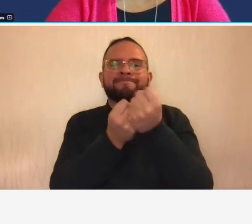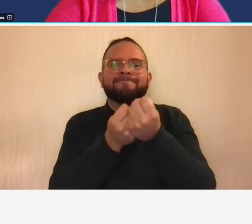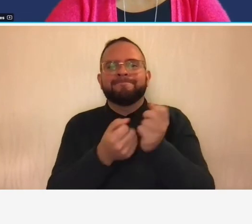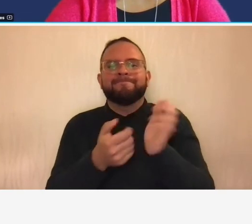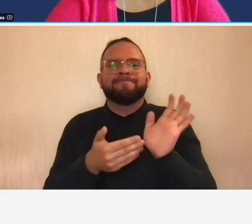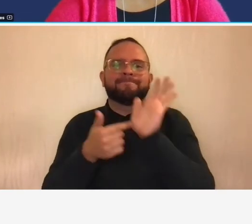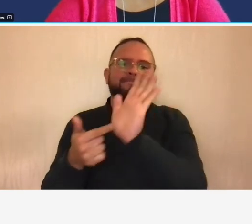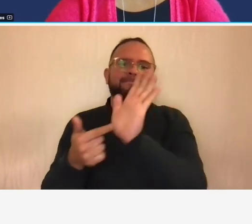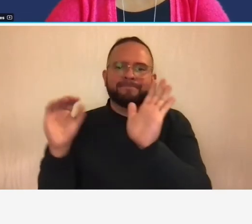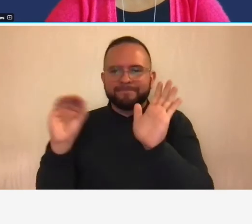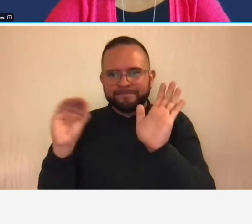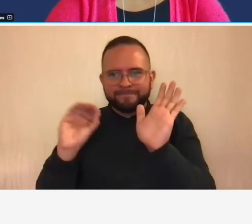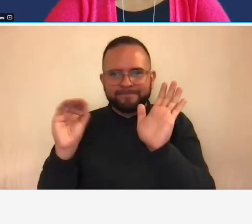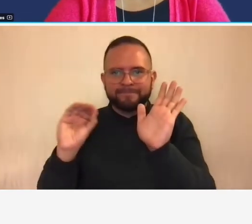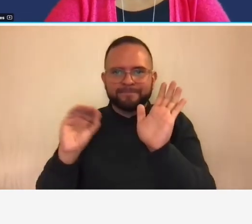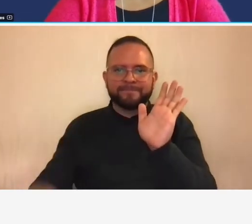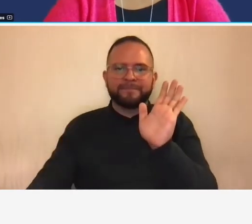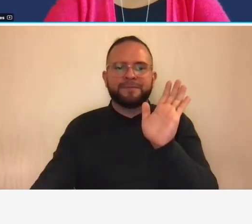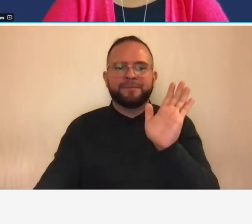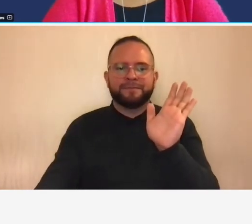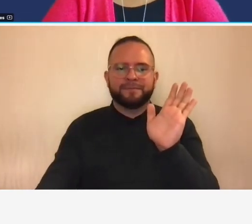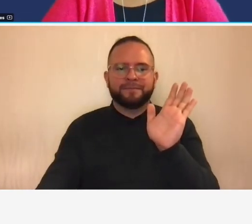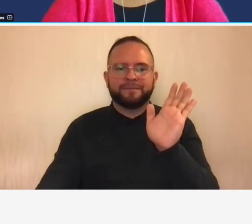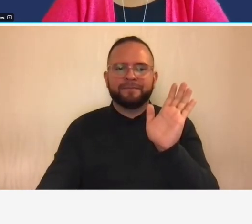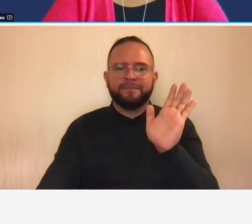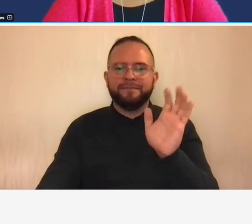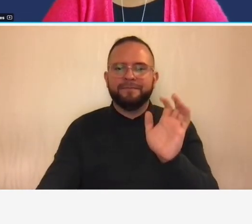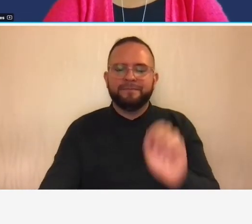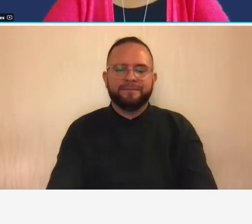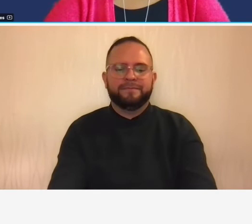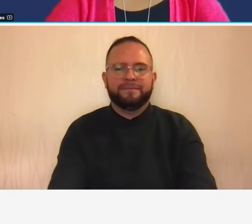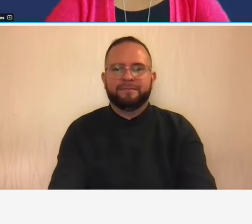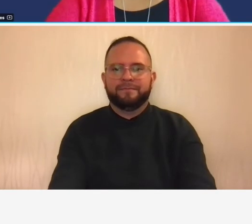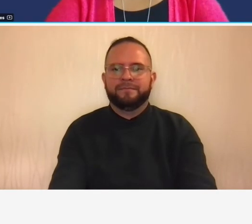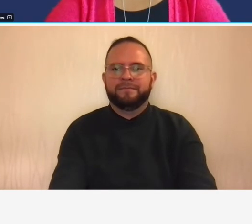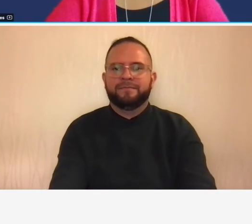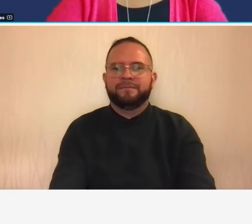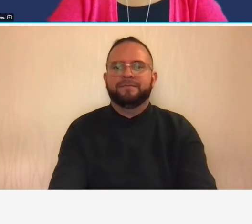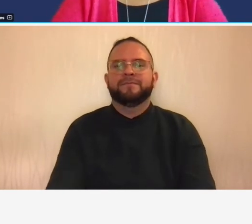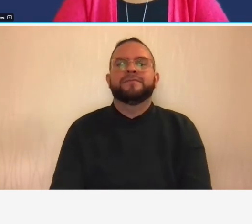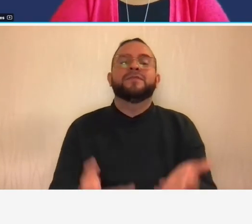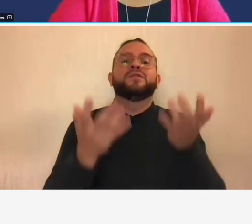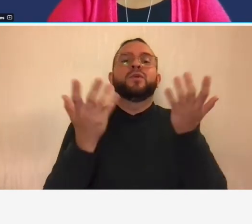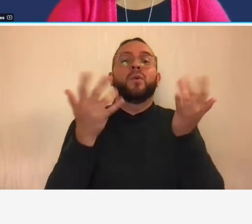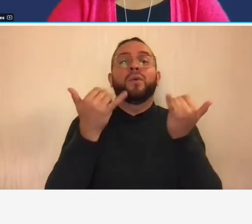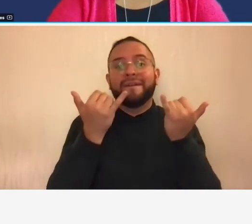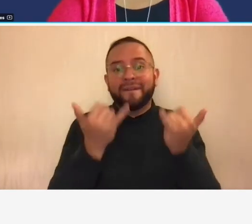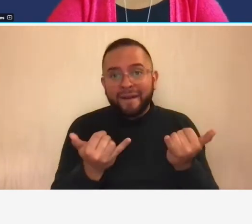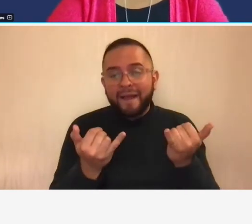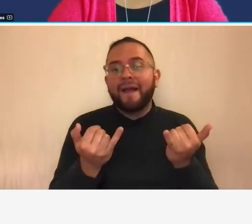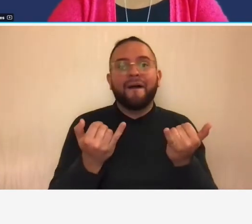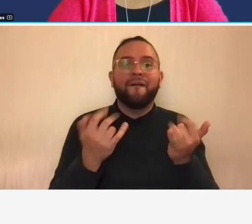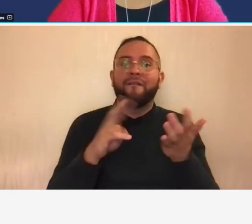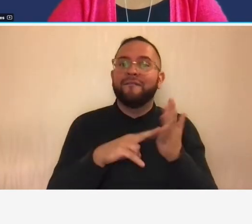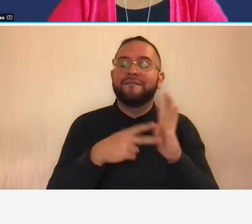that are required as part of the contract so now that you're not able to produce those receipts